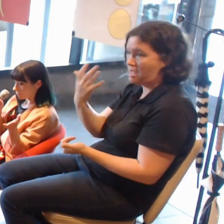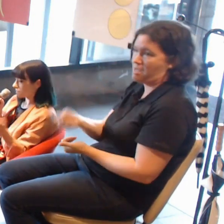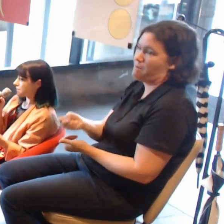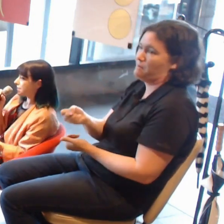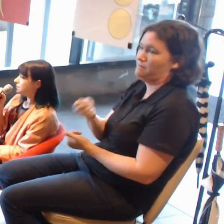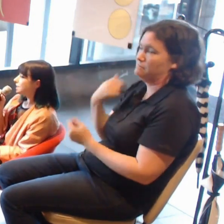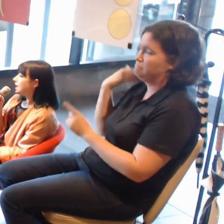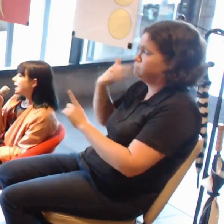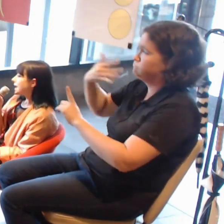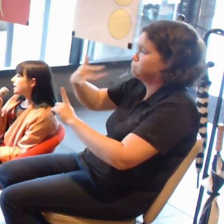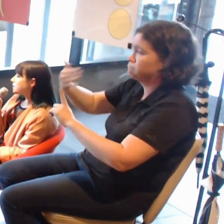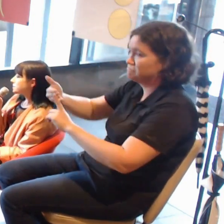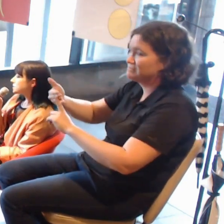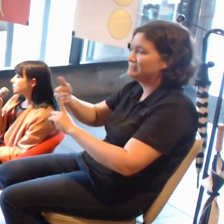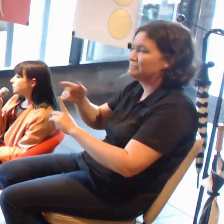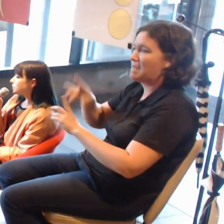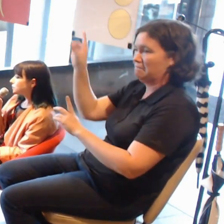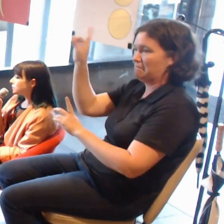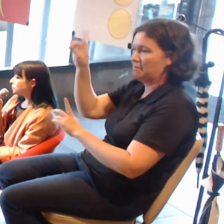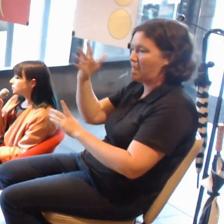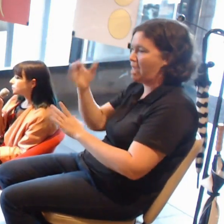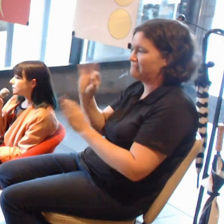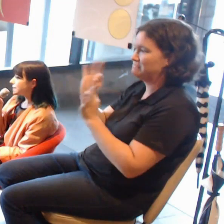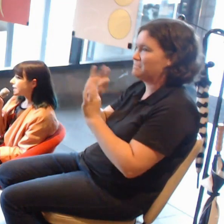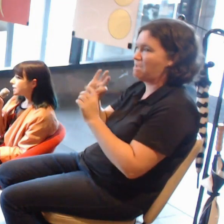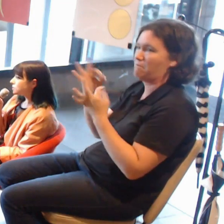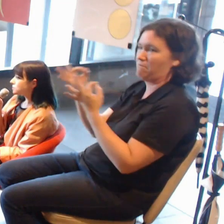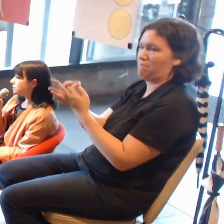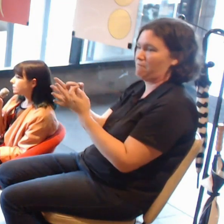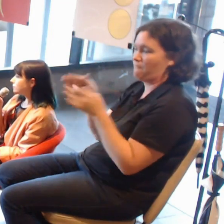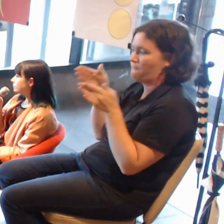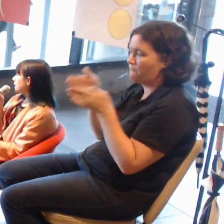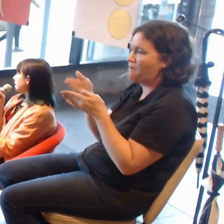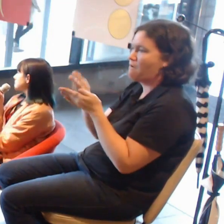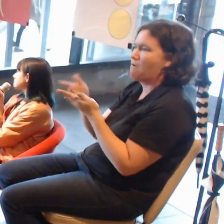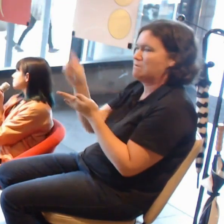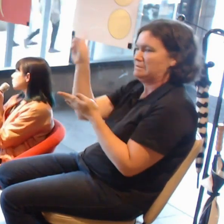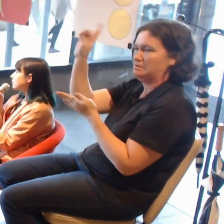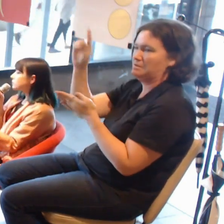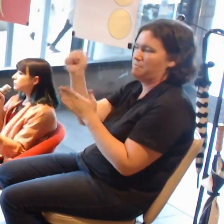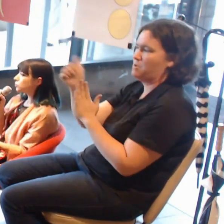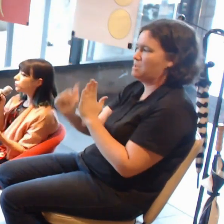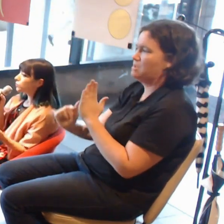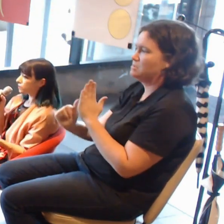So the engagement of artists with new technologies,